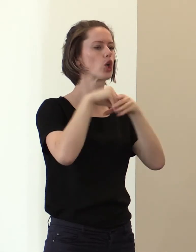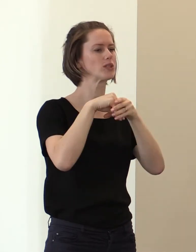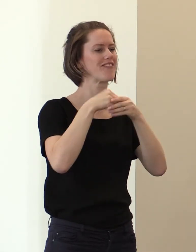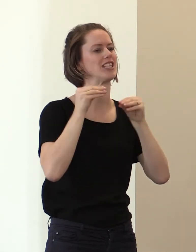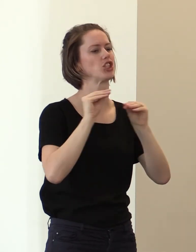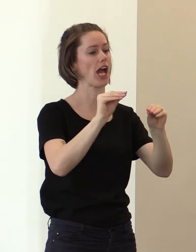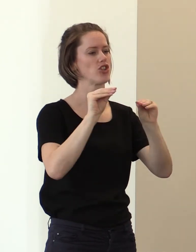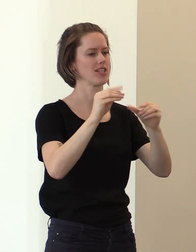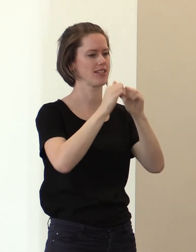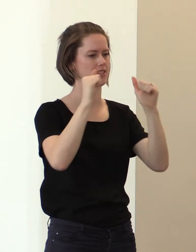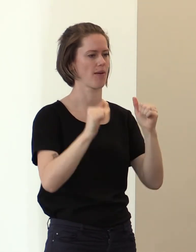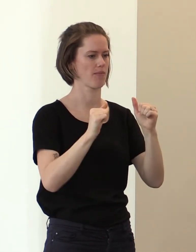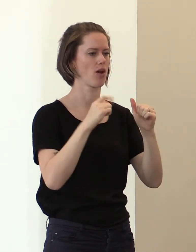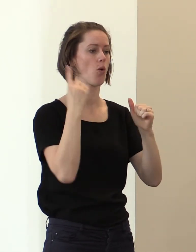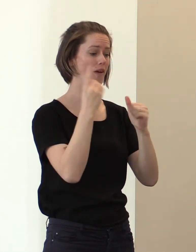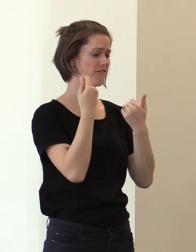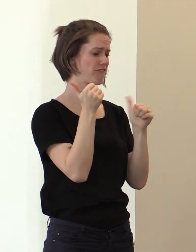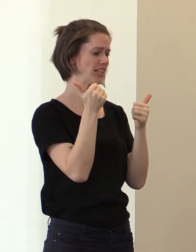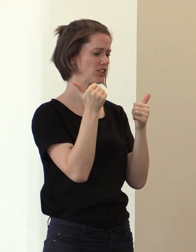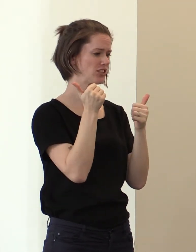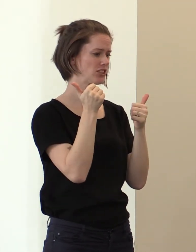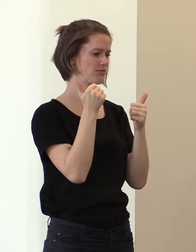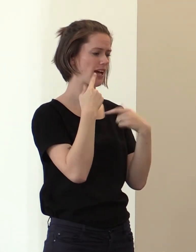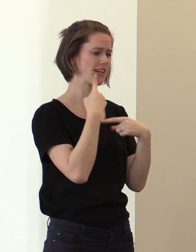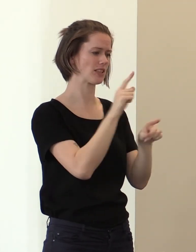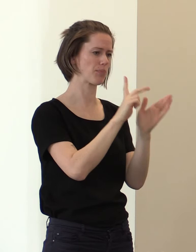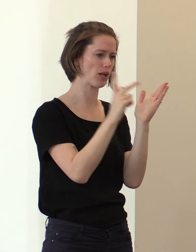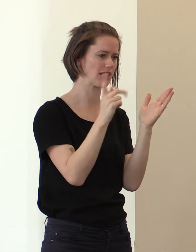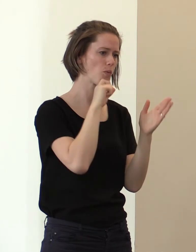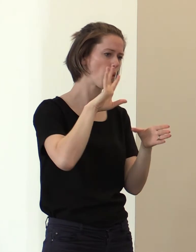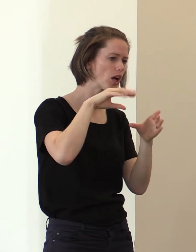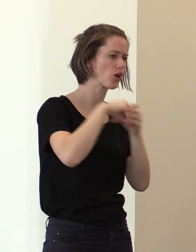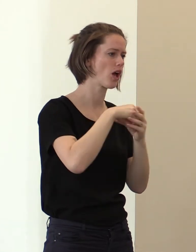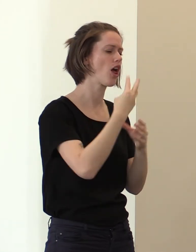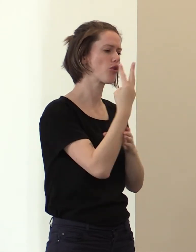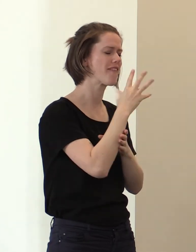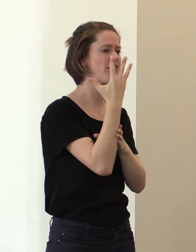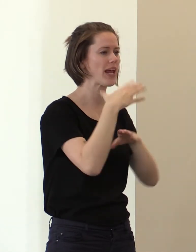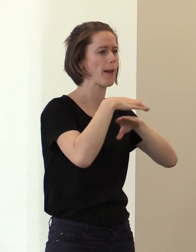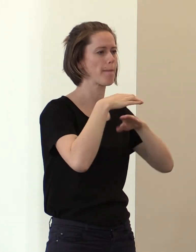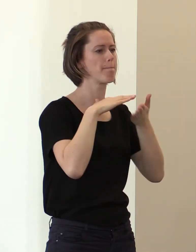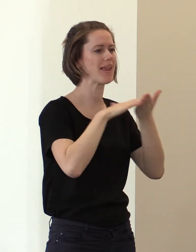and we have announced our policy around that will include 315 million dollars towards